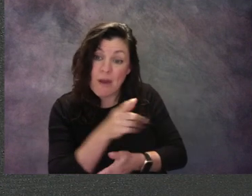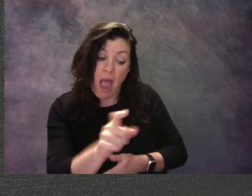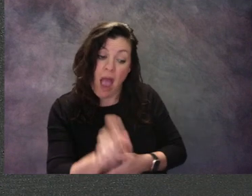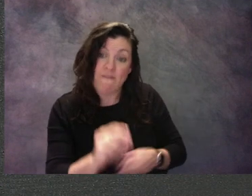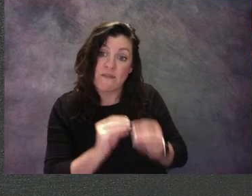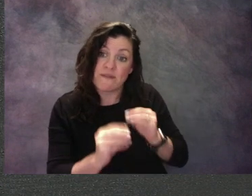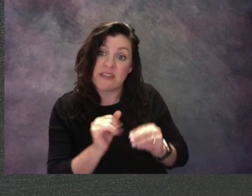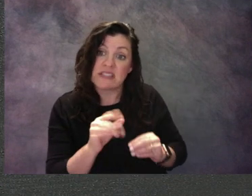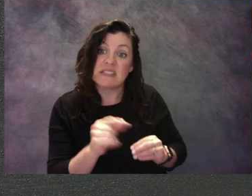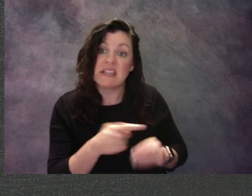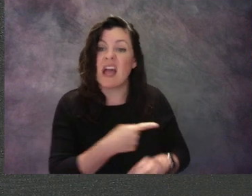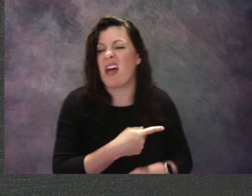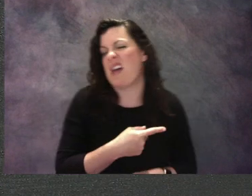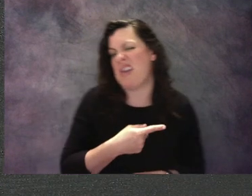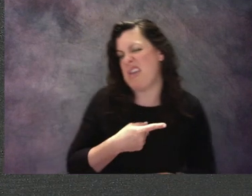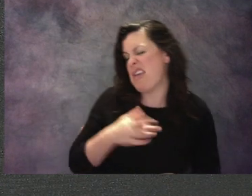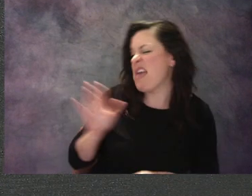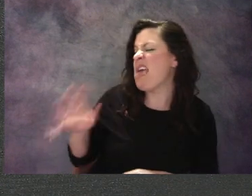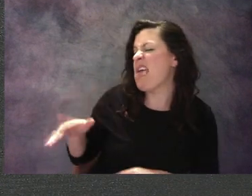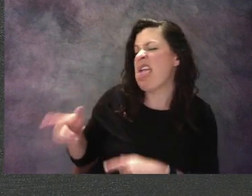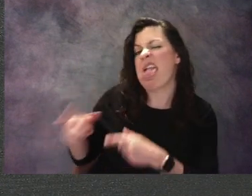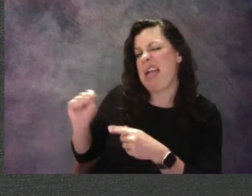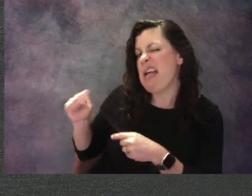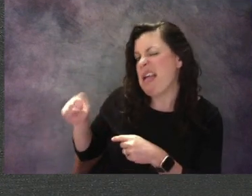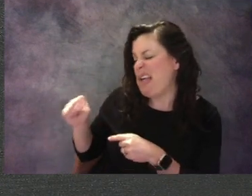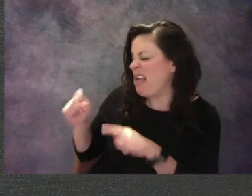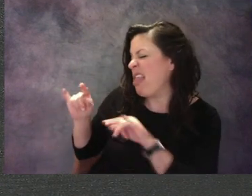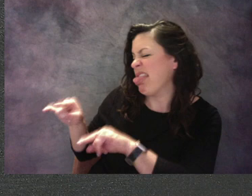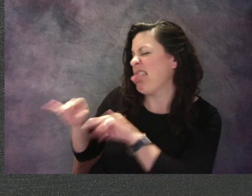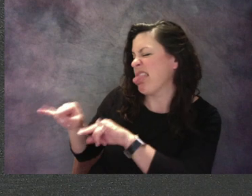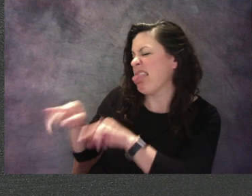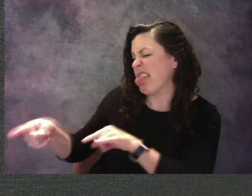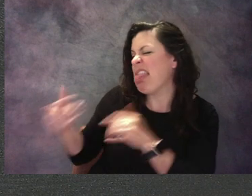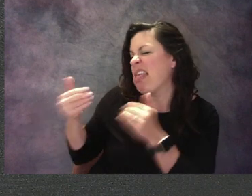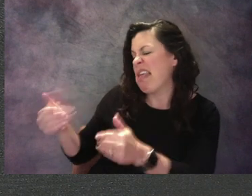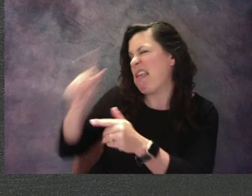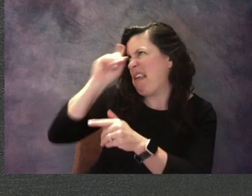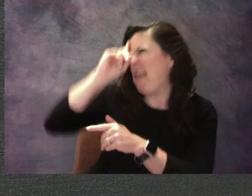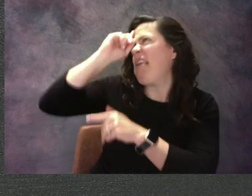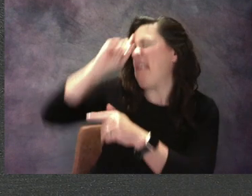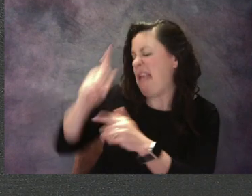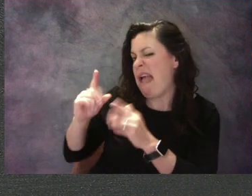"Just pretend it's a very lumpy banana." Regina looked hard at the wobbly circle.